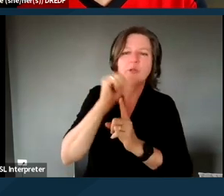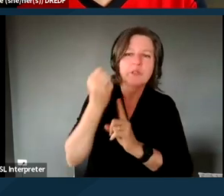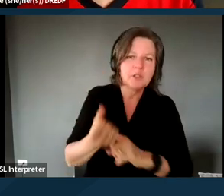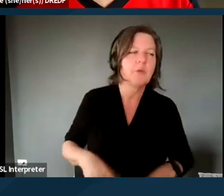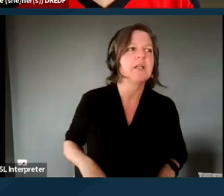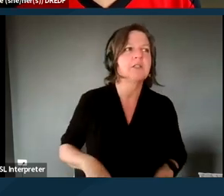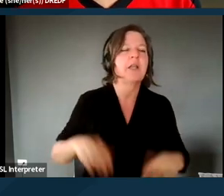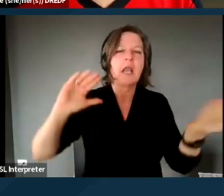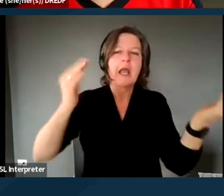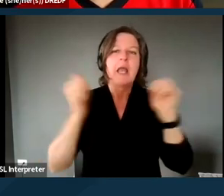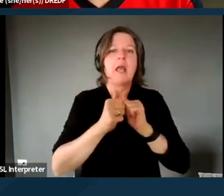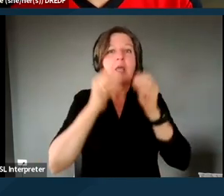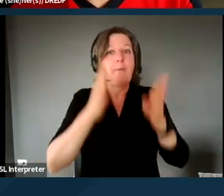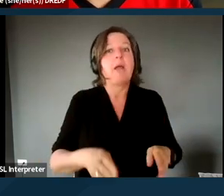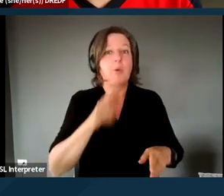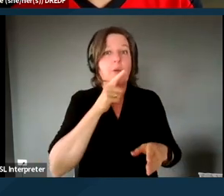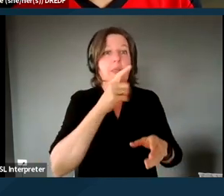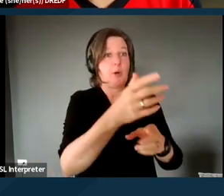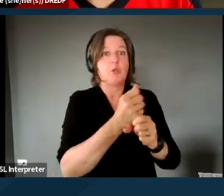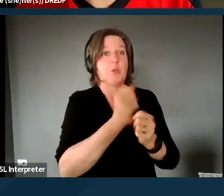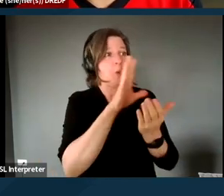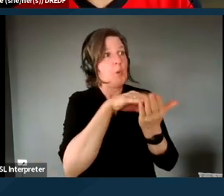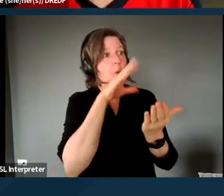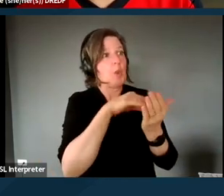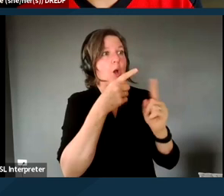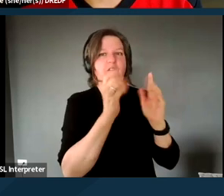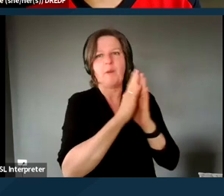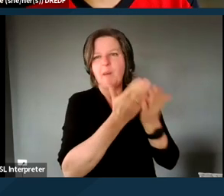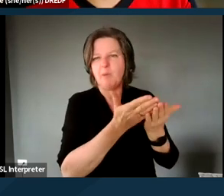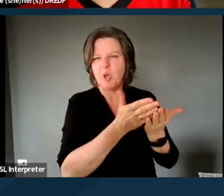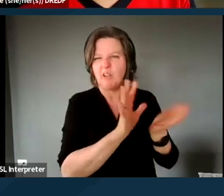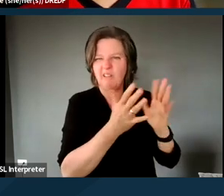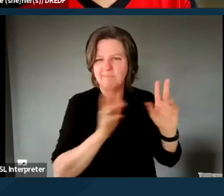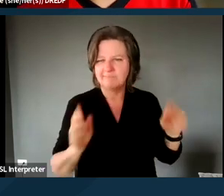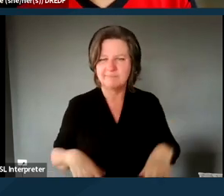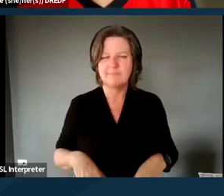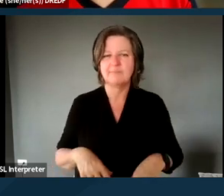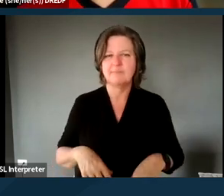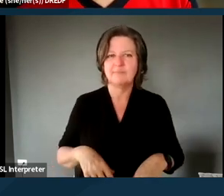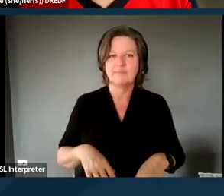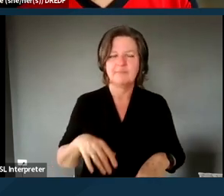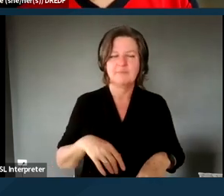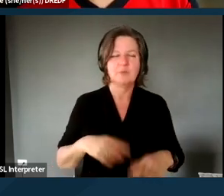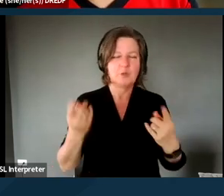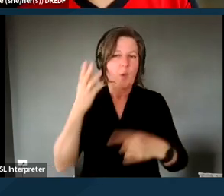gotten their education from a book only. So that's just a recognition in the CalAIM program